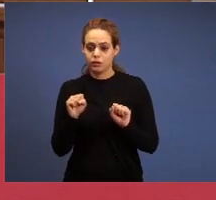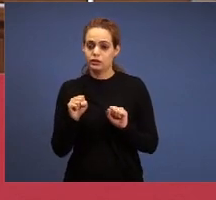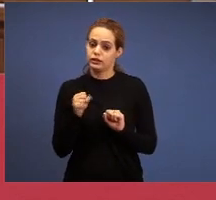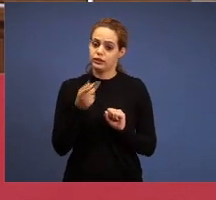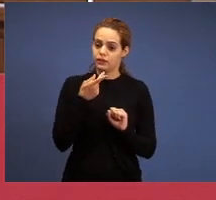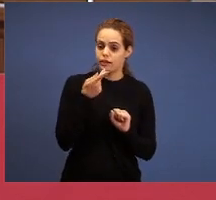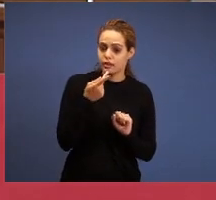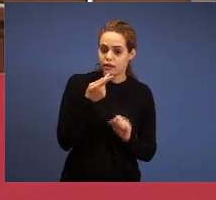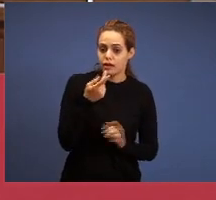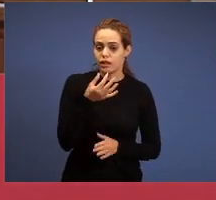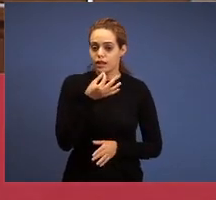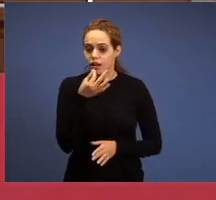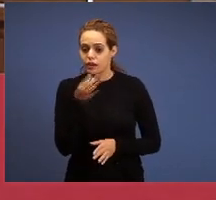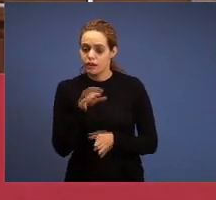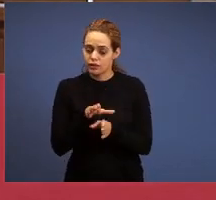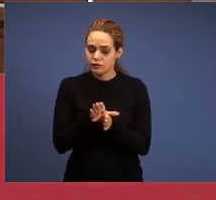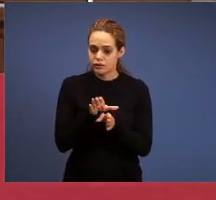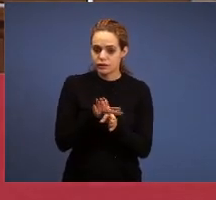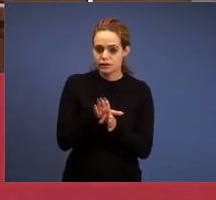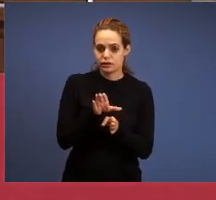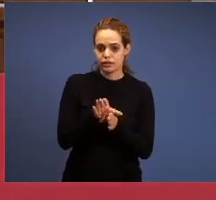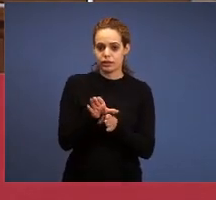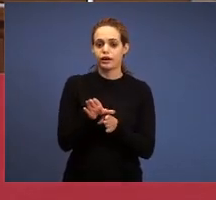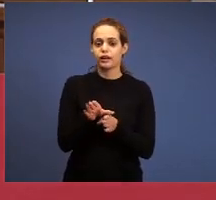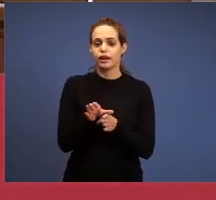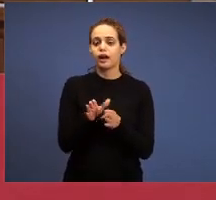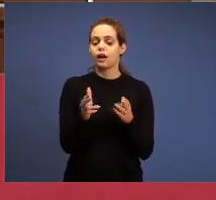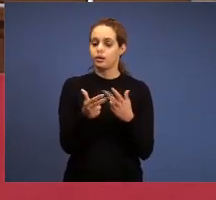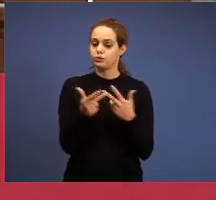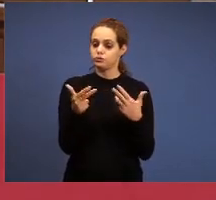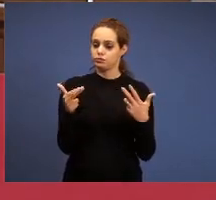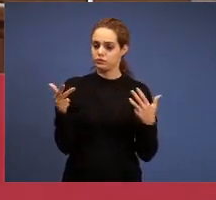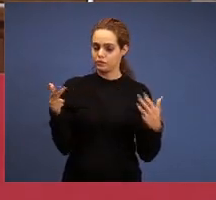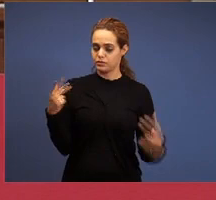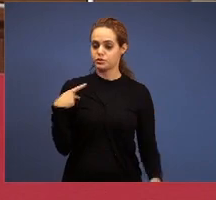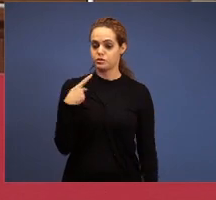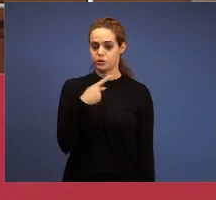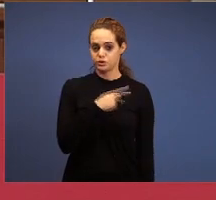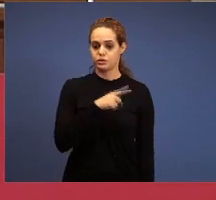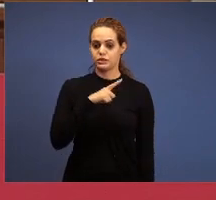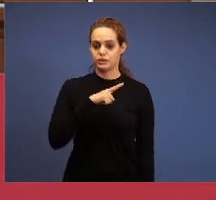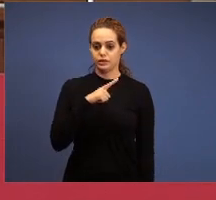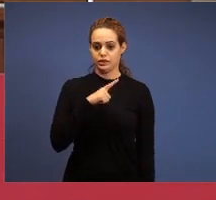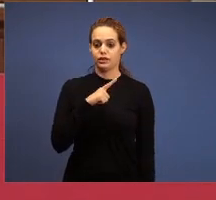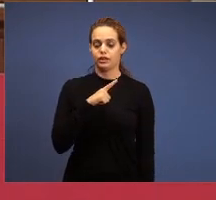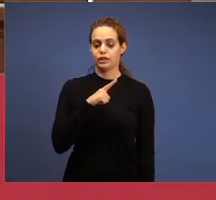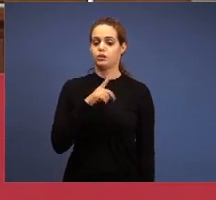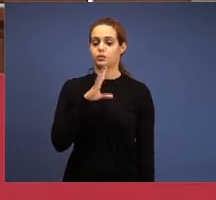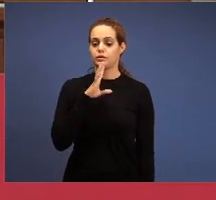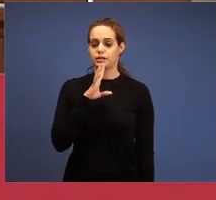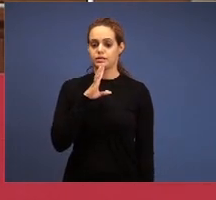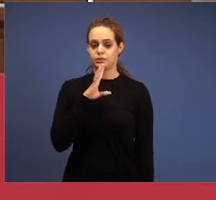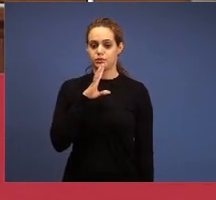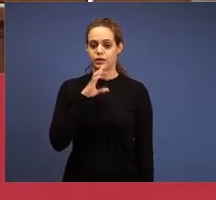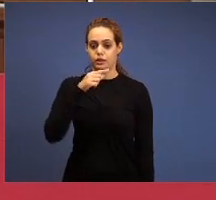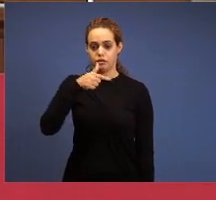many already have the knowledge of this letter, you don't have to rush to talk about Luther,